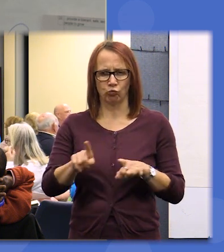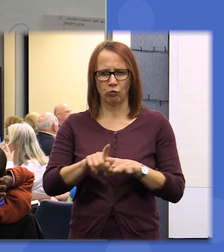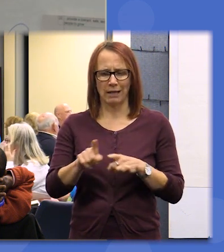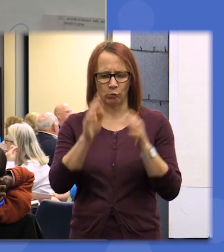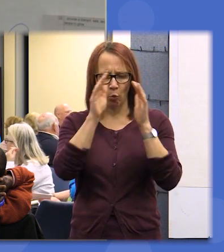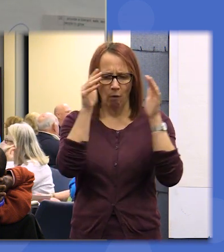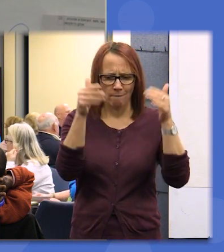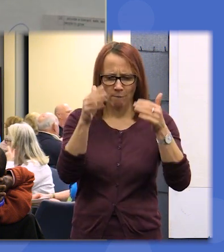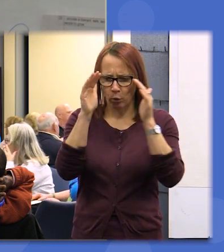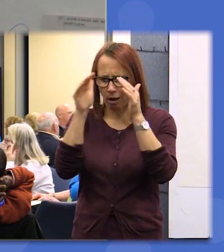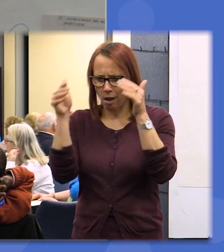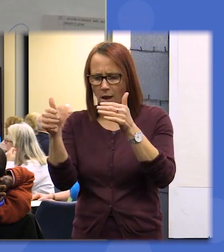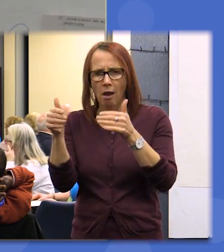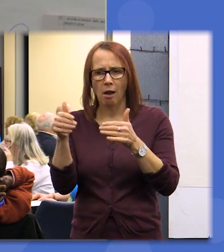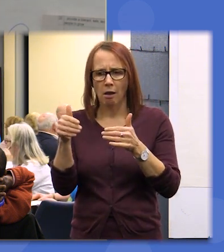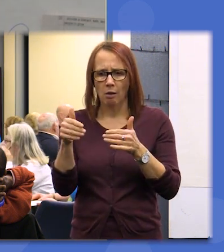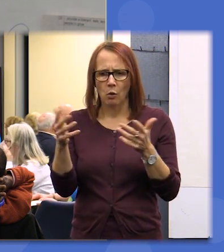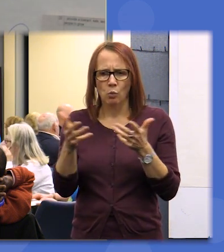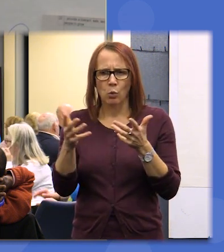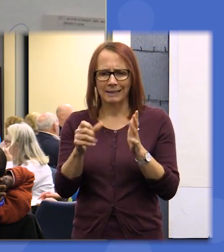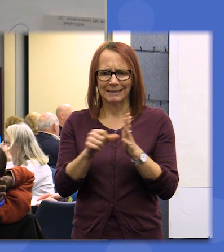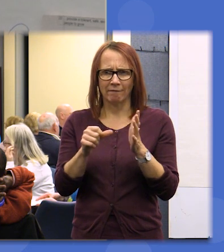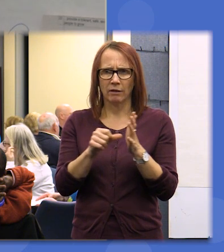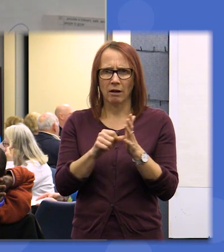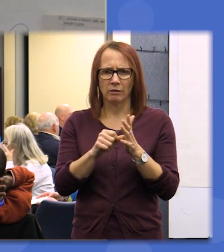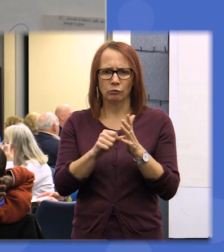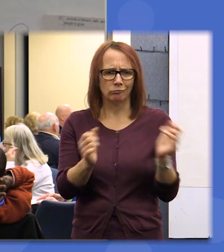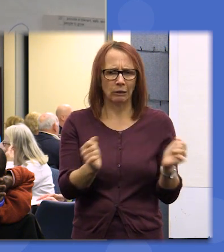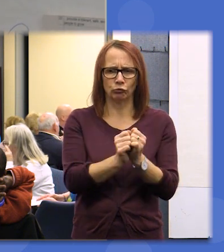and where is likely to be difficult to reach decisions through consensus